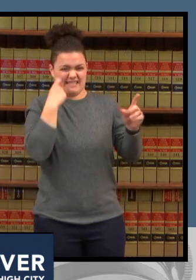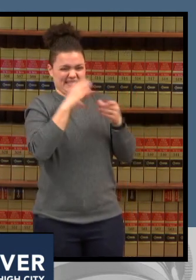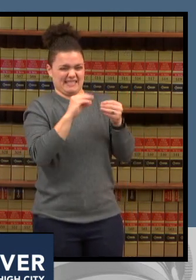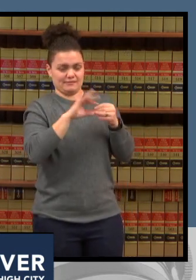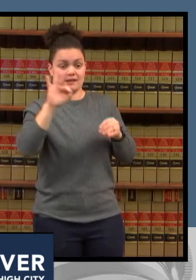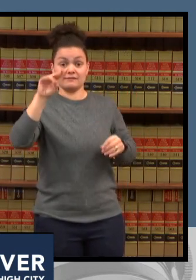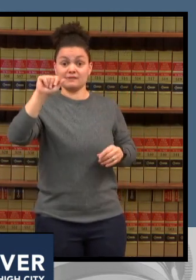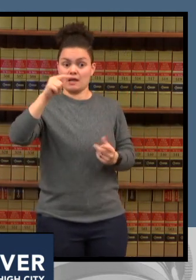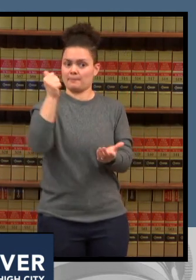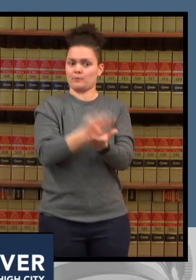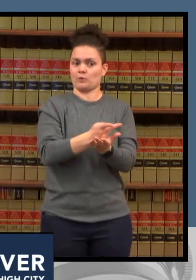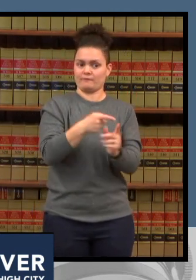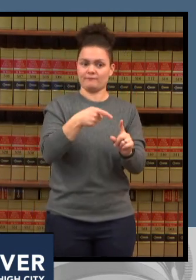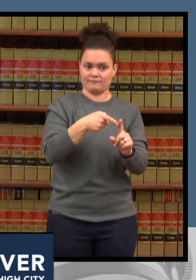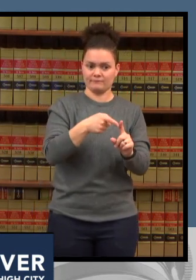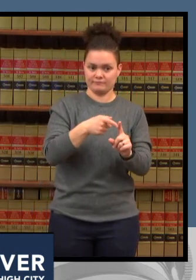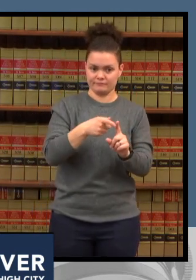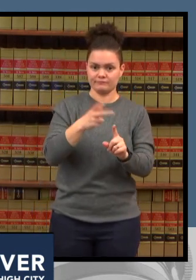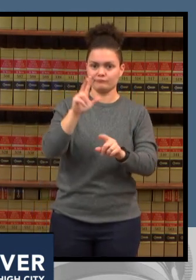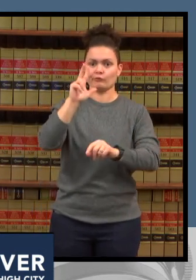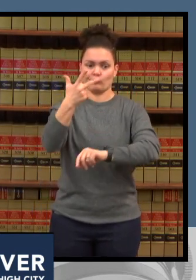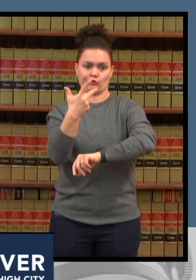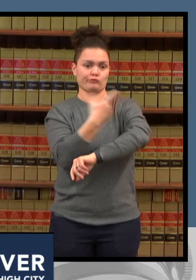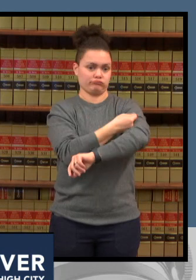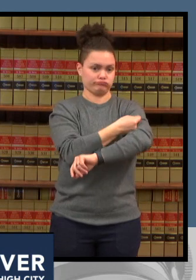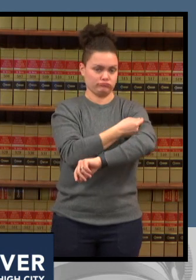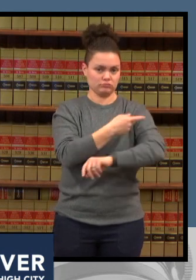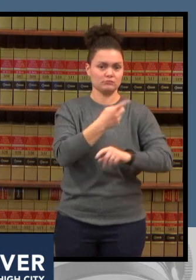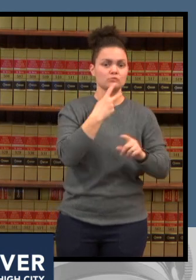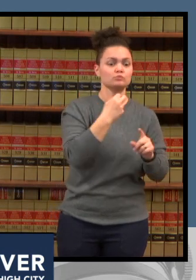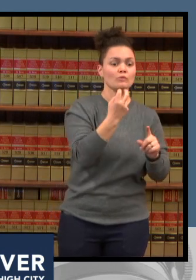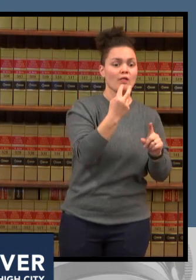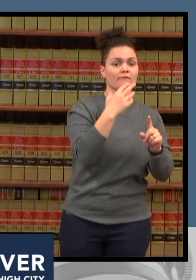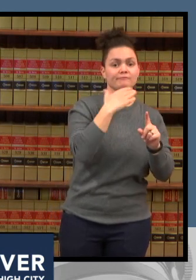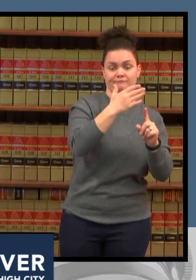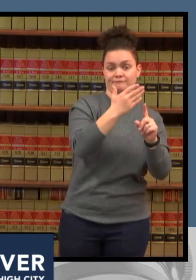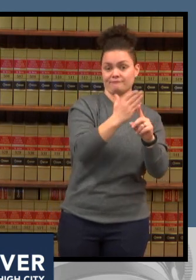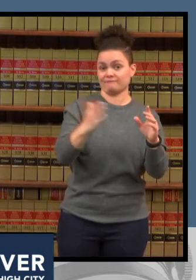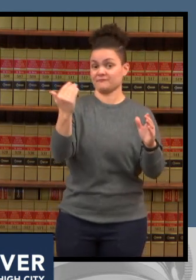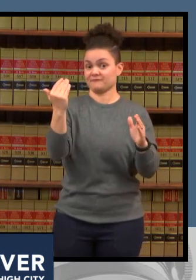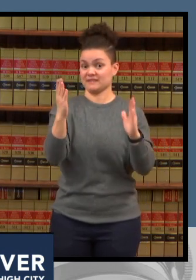kids 12 and 15 which adds to our ability to provide protection for our kids this is a